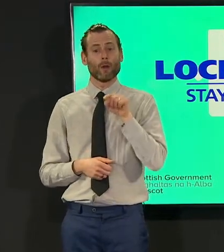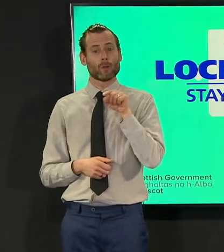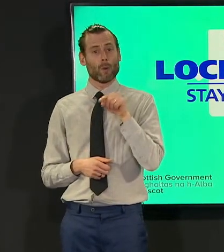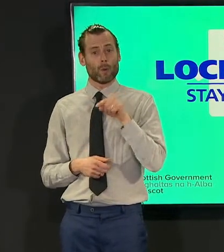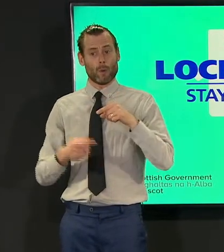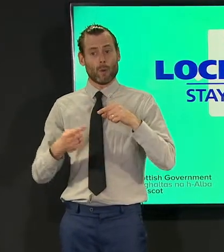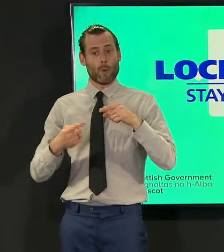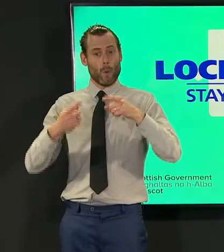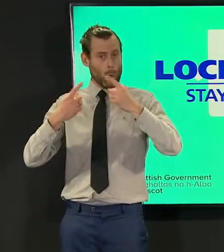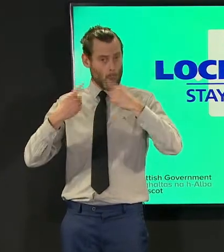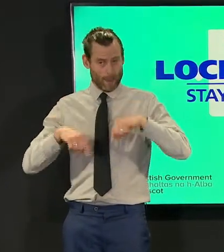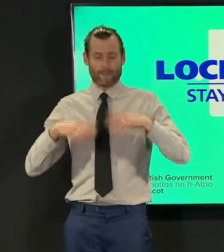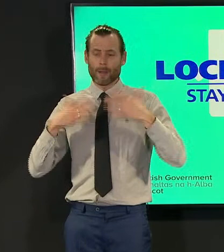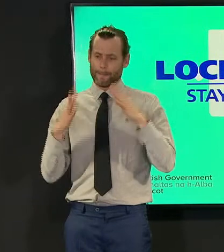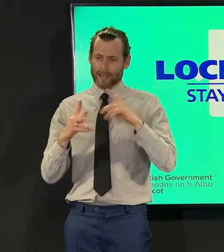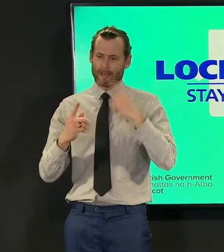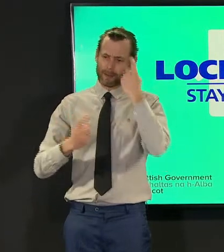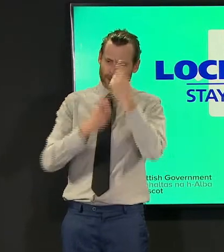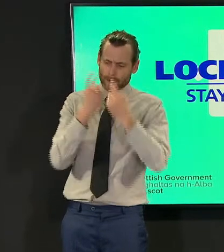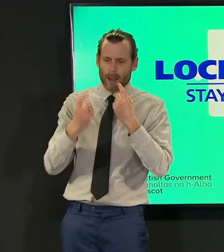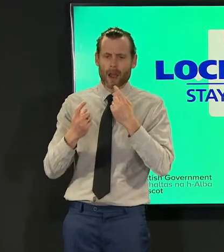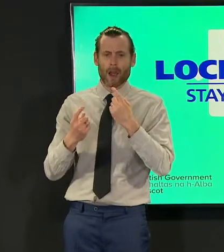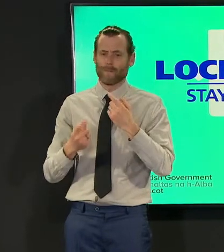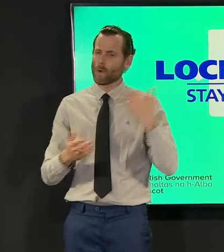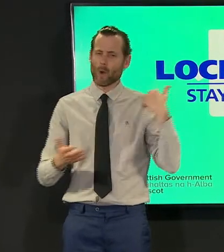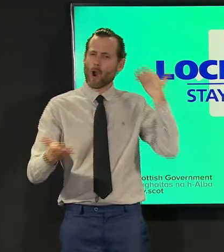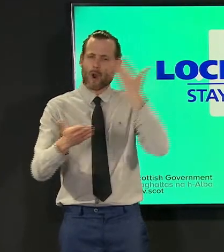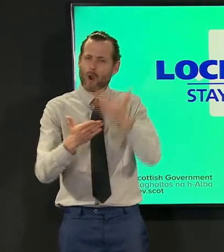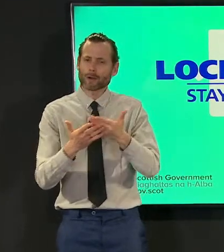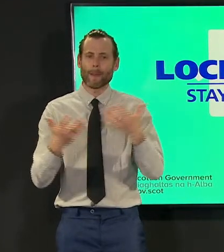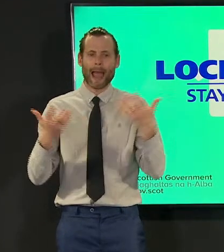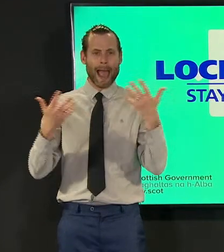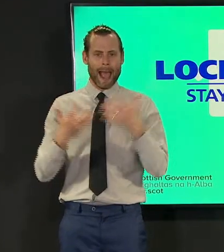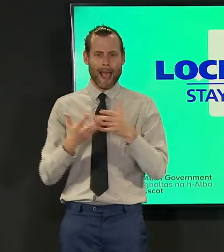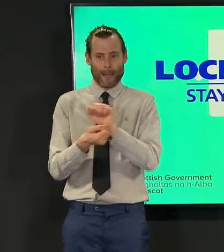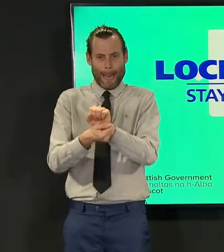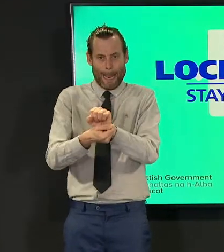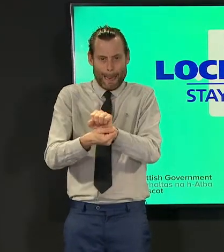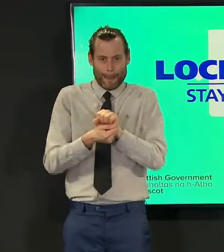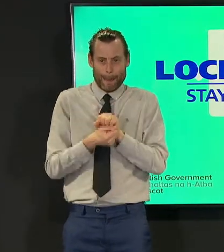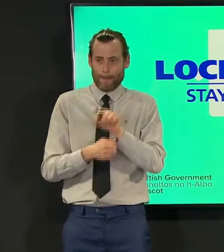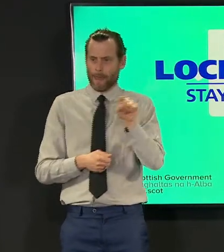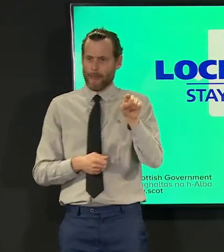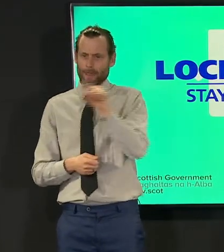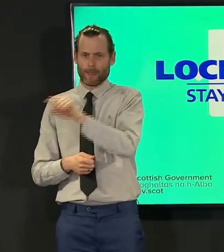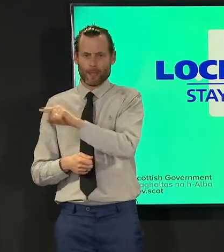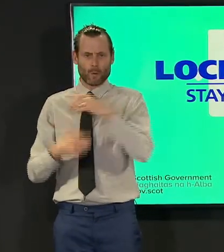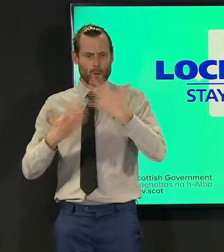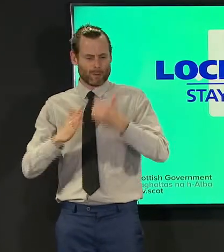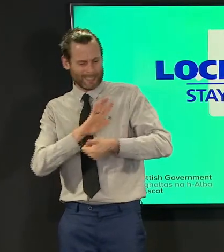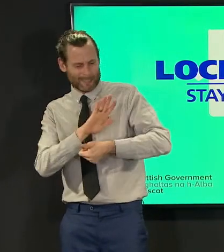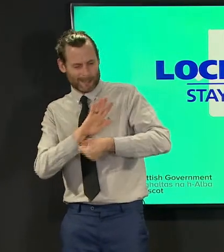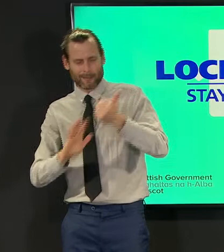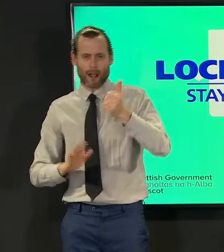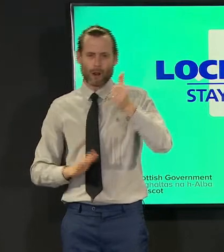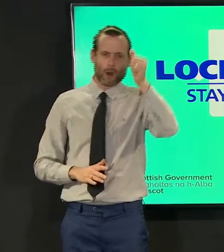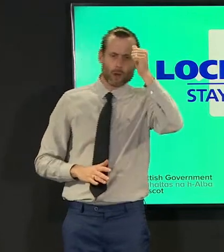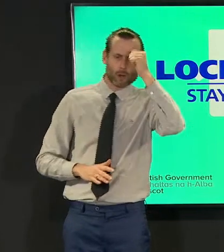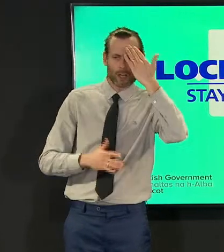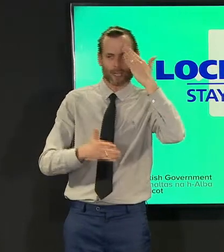retain expertise and experience at every level of the health and social care workforce so there's a